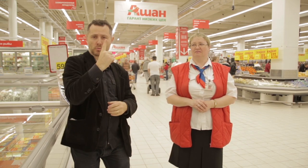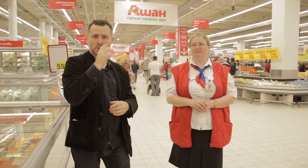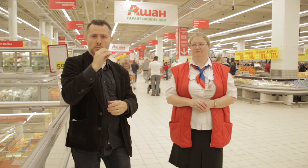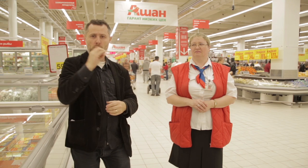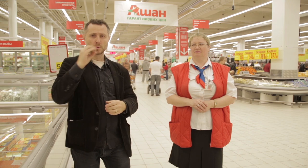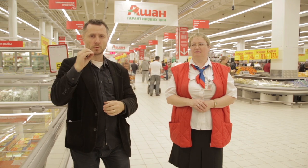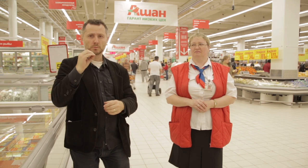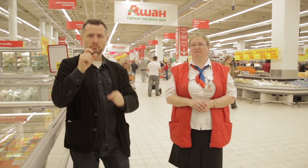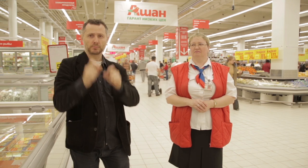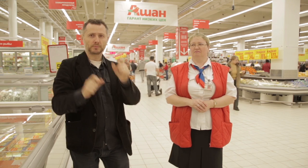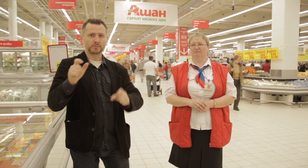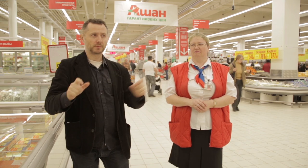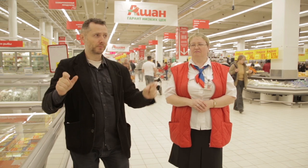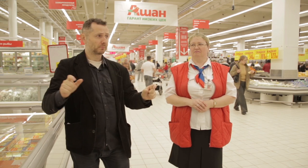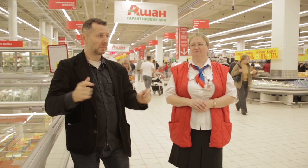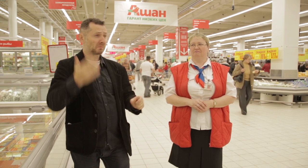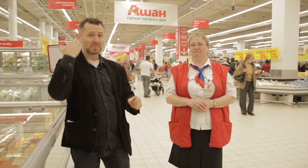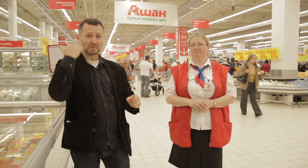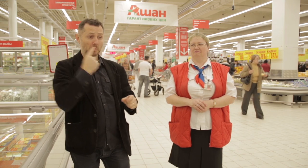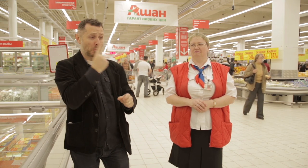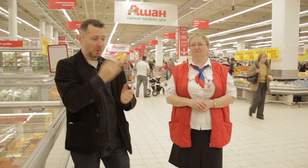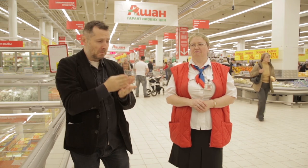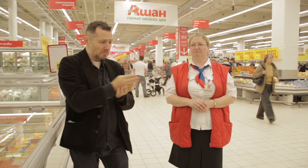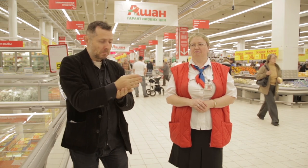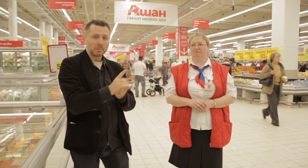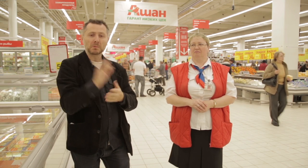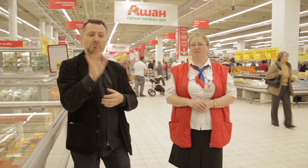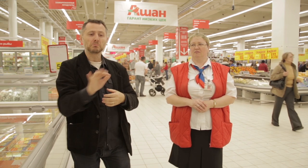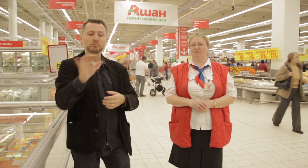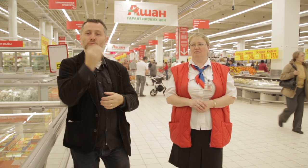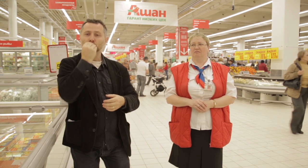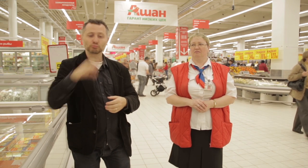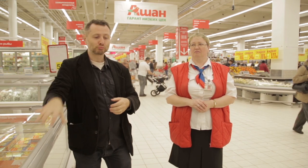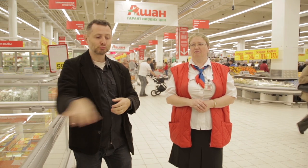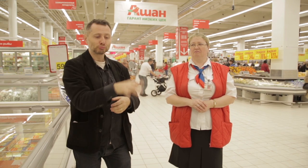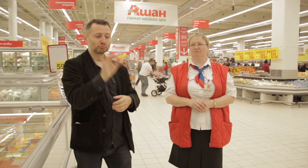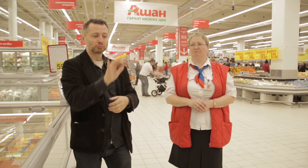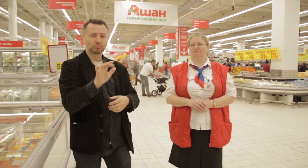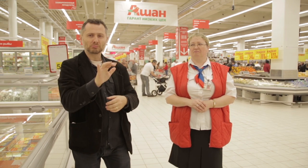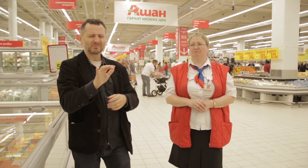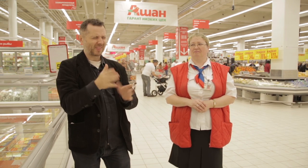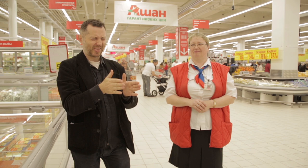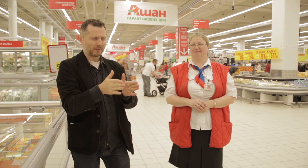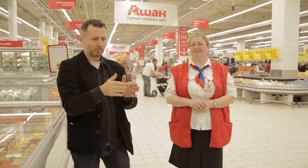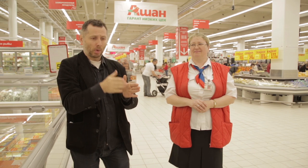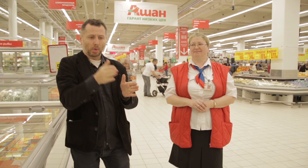laws and kept bringing that information to the administration until they caved in and began to hire more Deaf and hard-of-hearing employees. Now, there